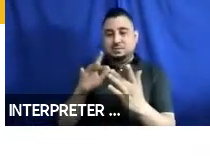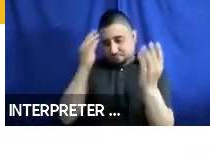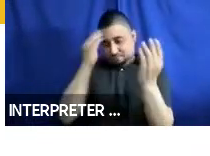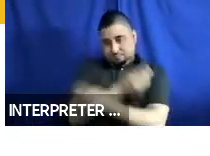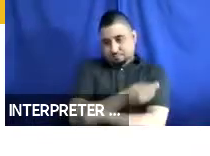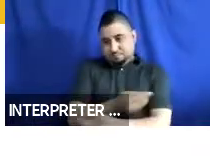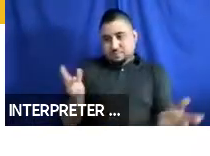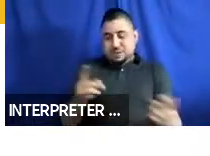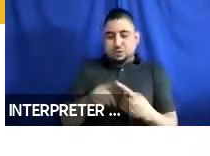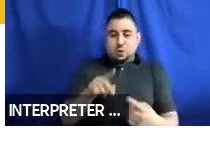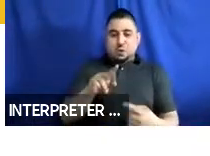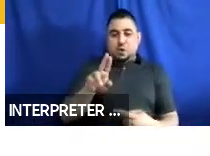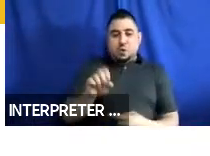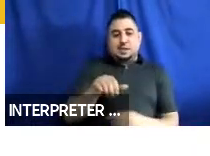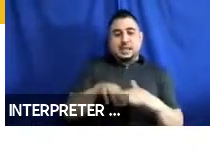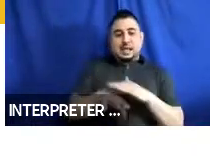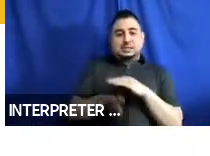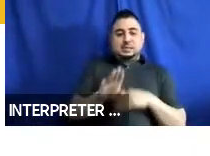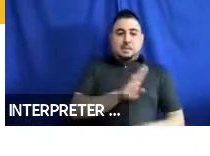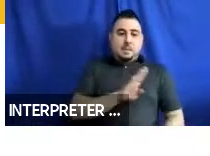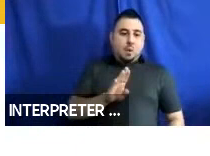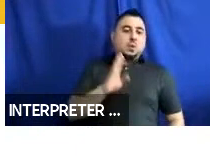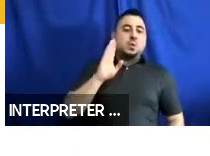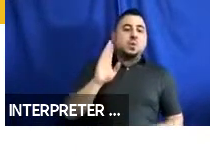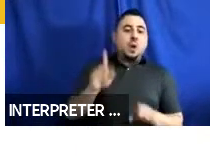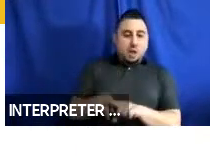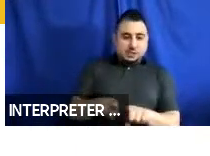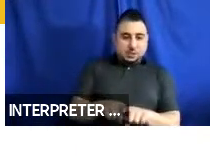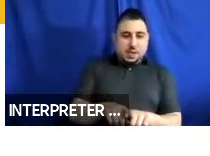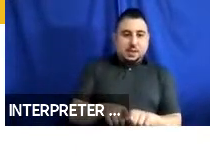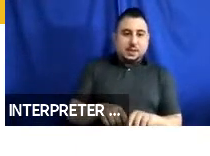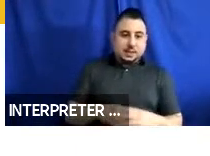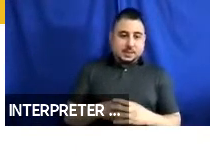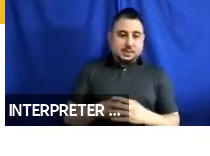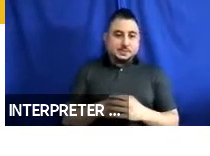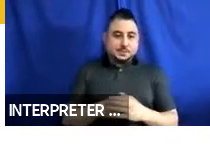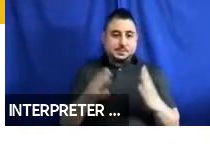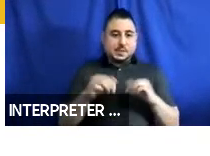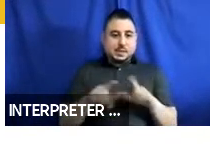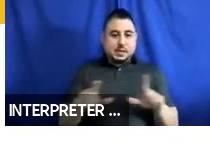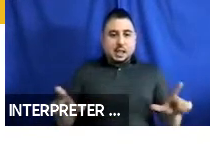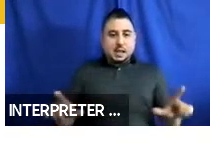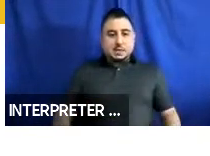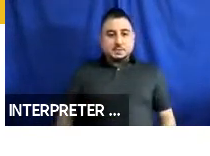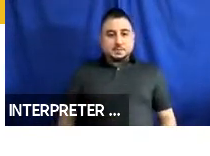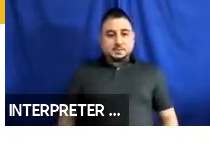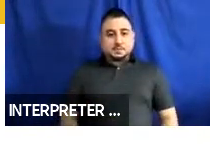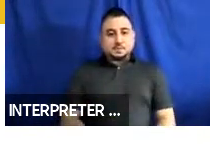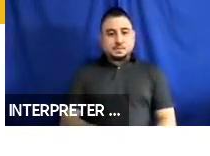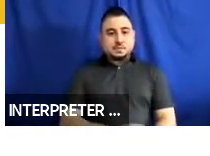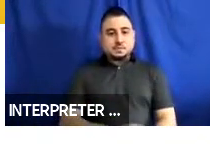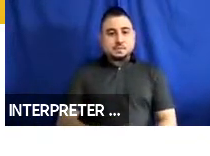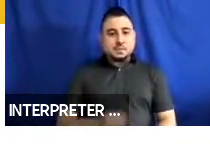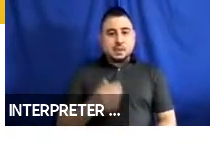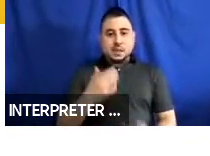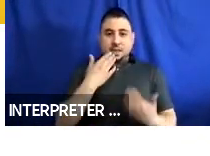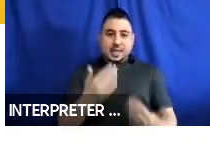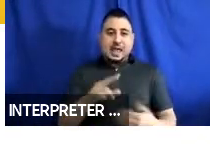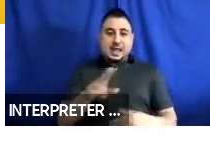Board as well. Next slide. So, we would look to thank the National Highway